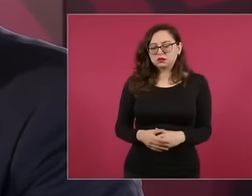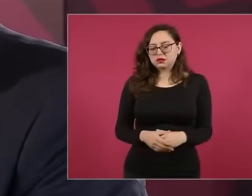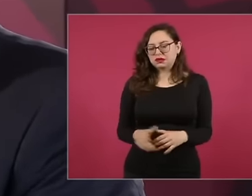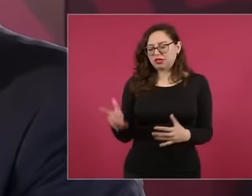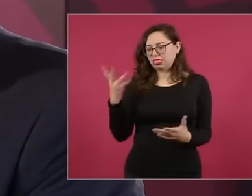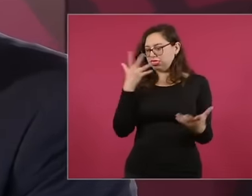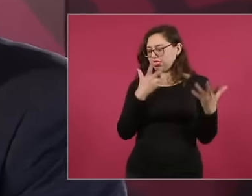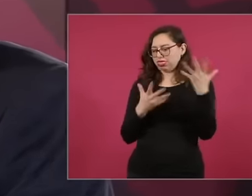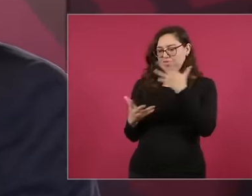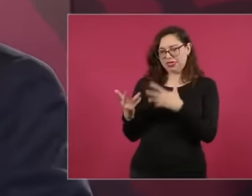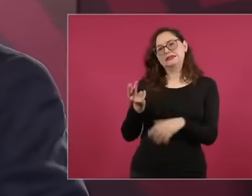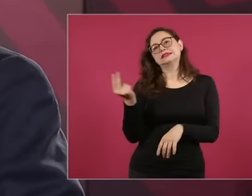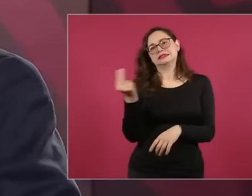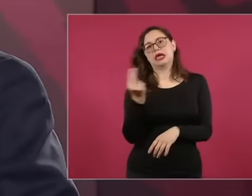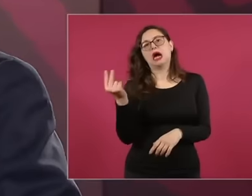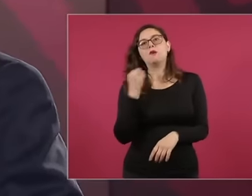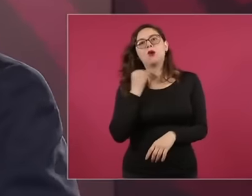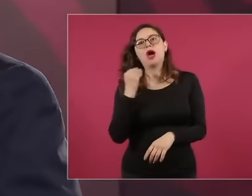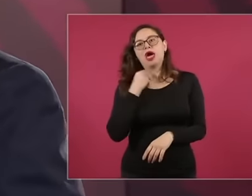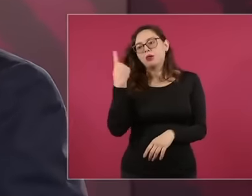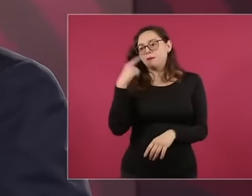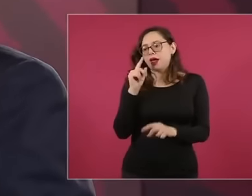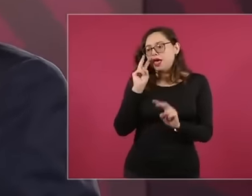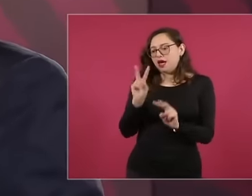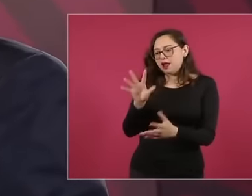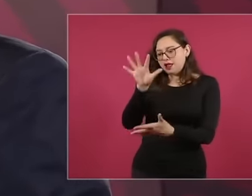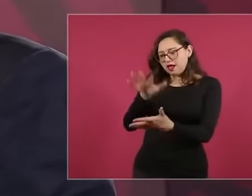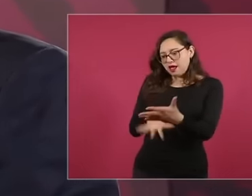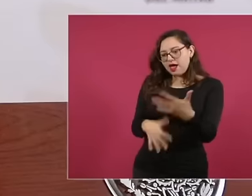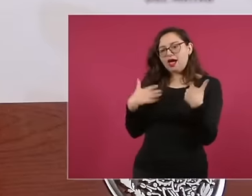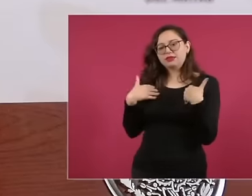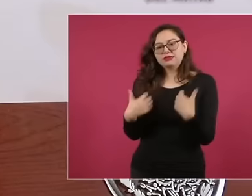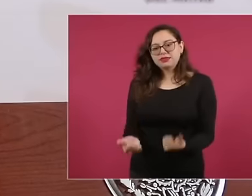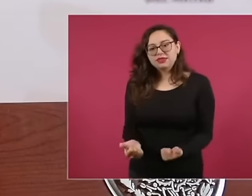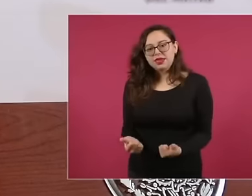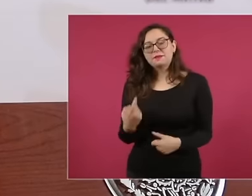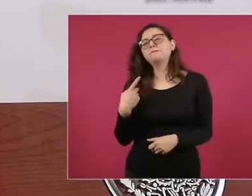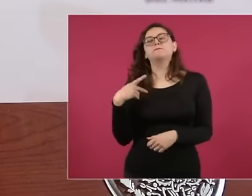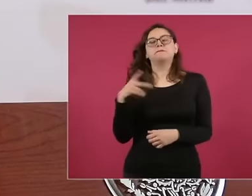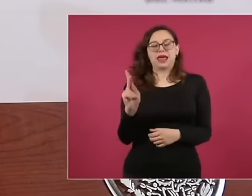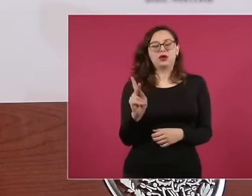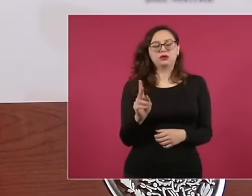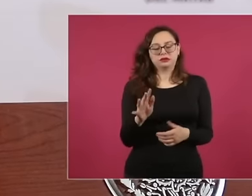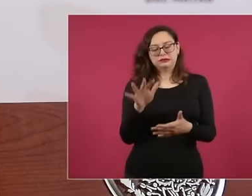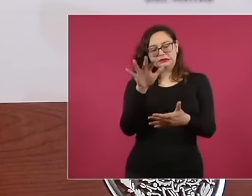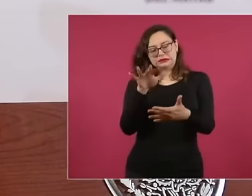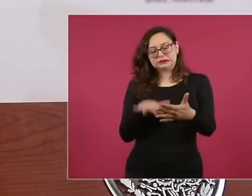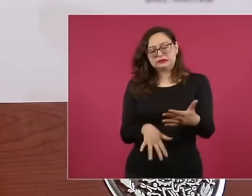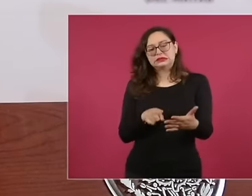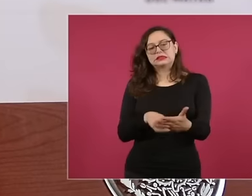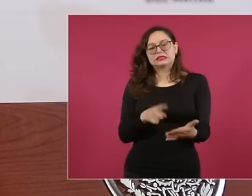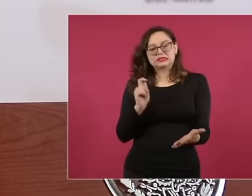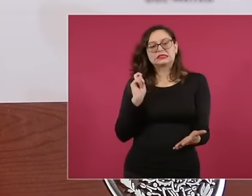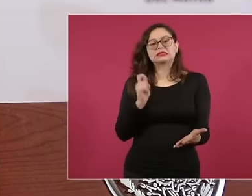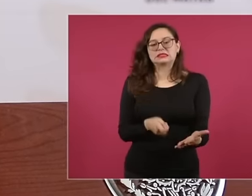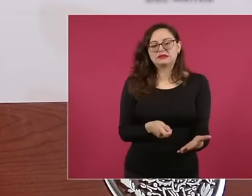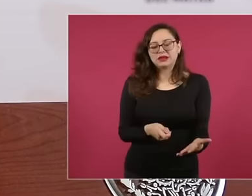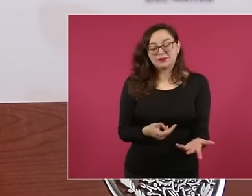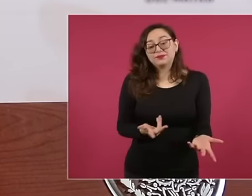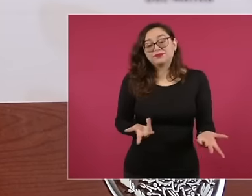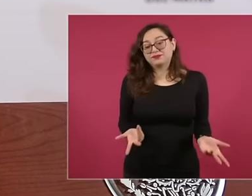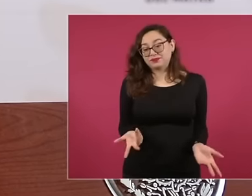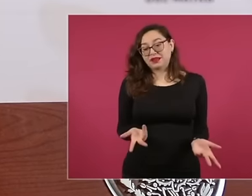they say because there is no doubt that the doctrine of